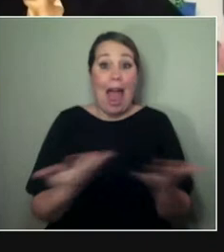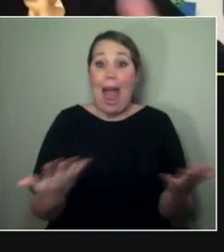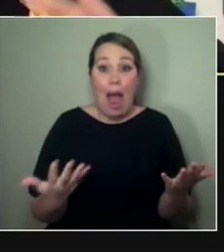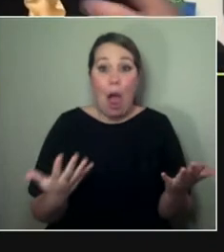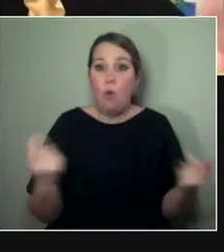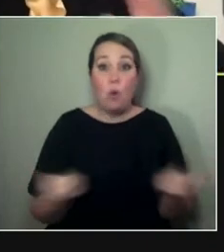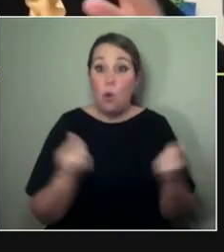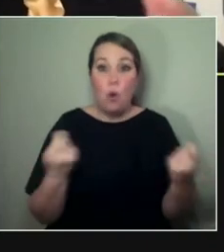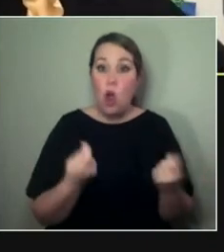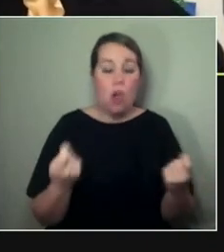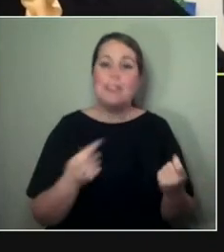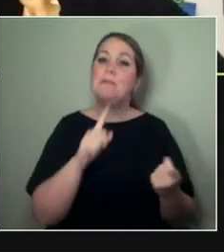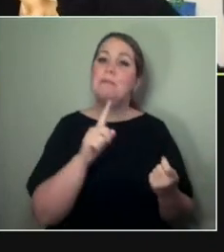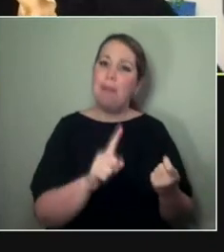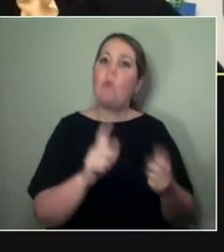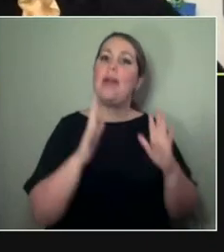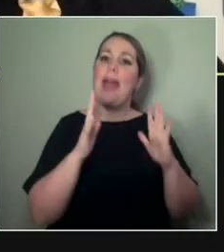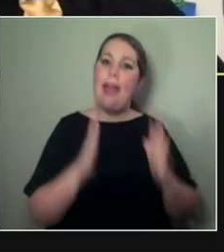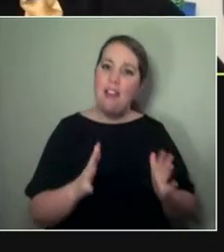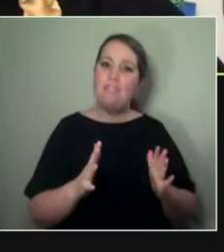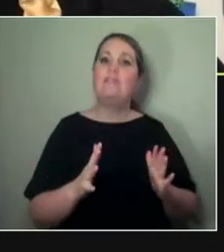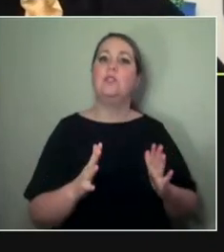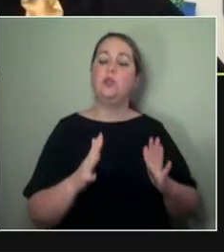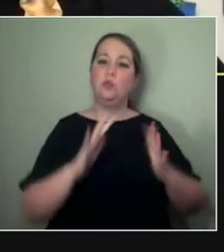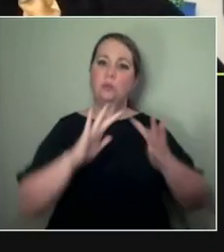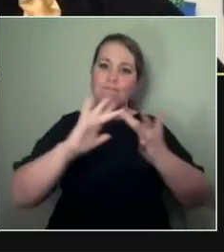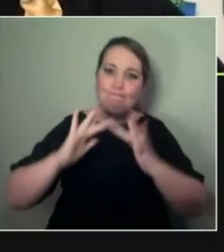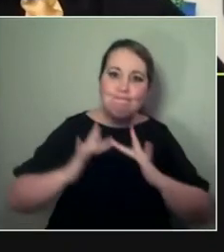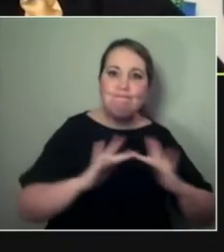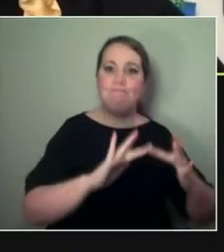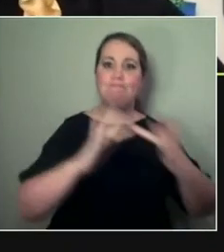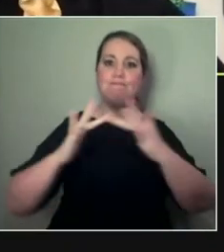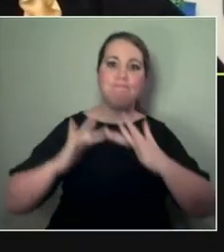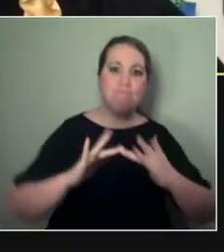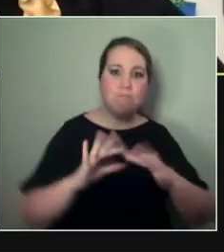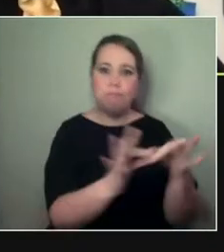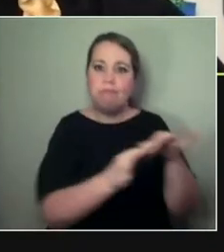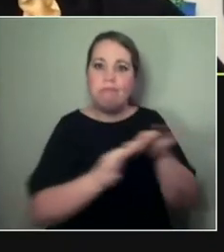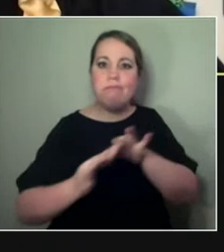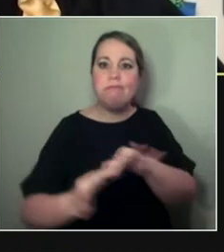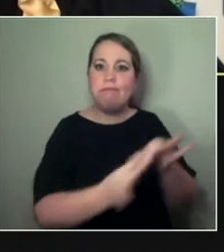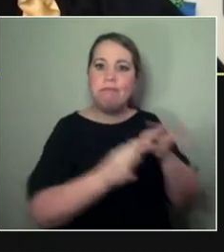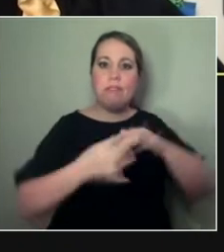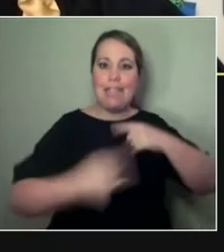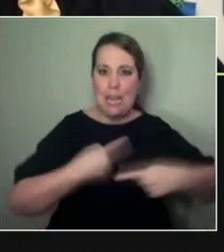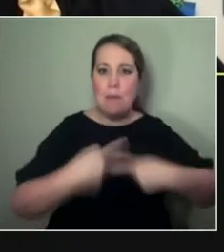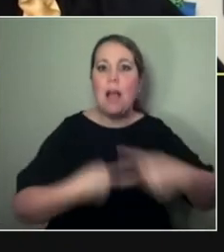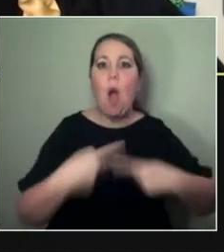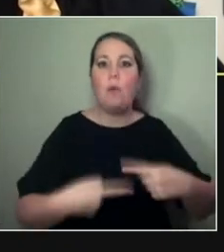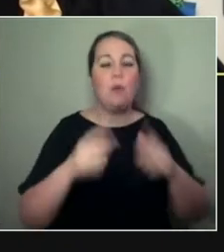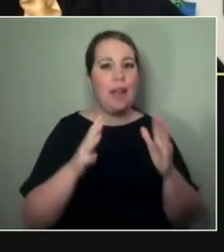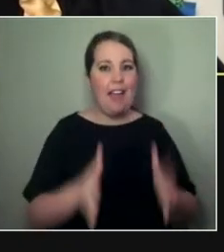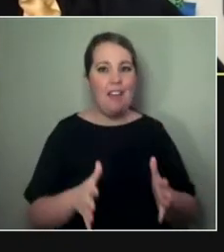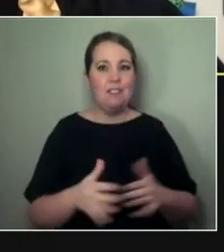But it's kind of, like, we have to keep this interconnectedness going — is kind of my very short answer,